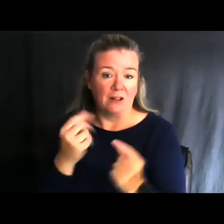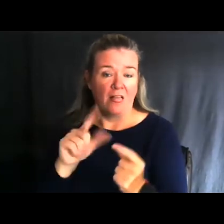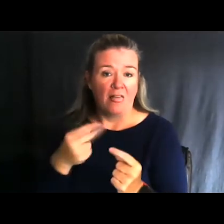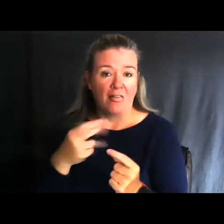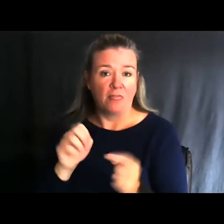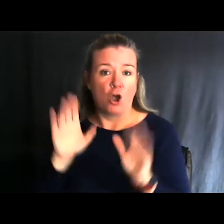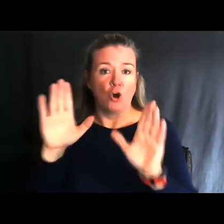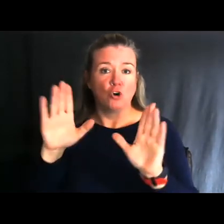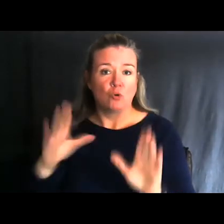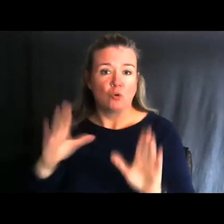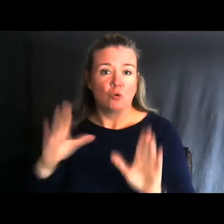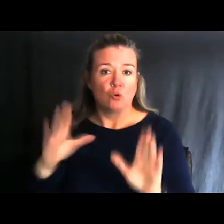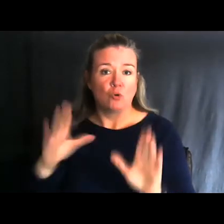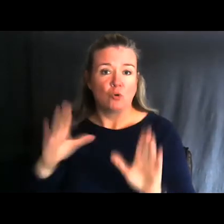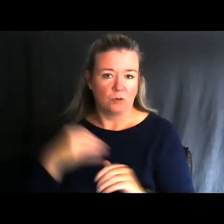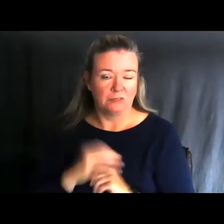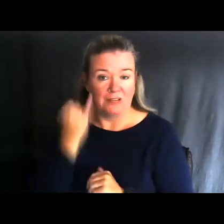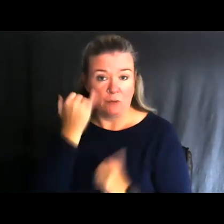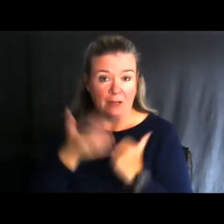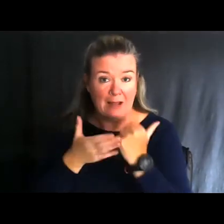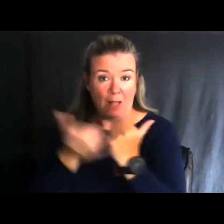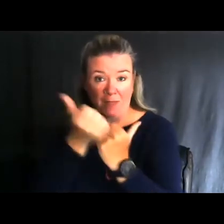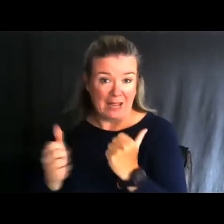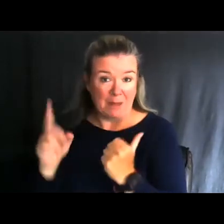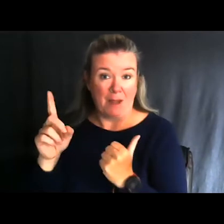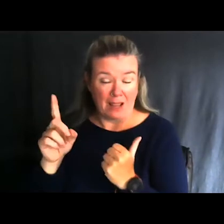If we can help anybody, please get a hold of me.